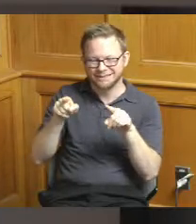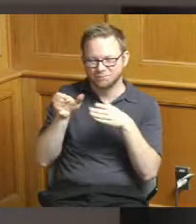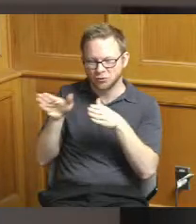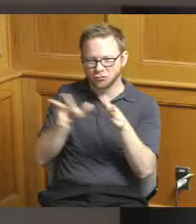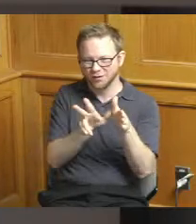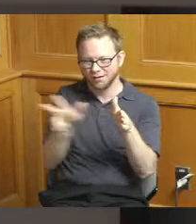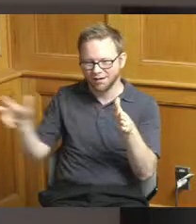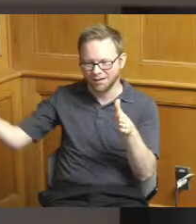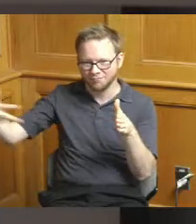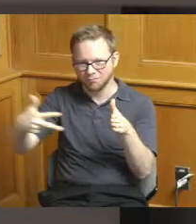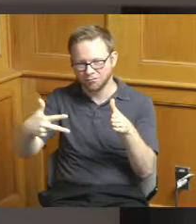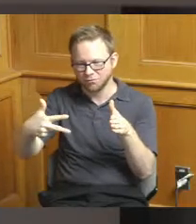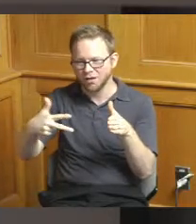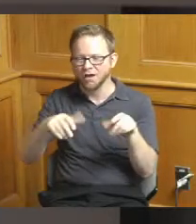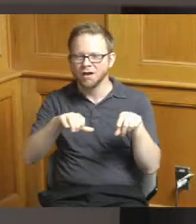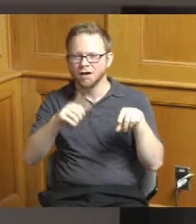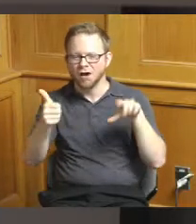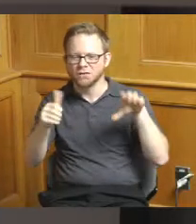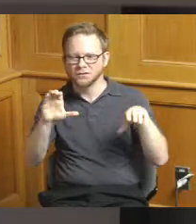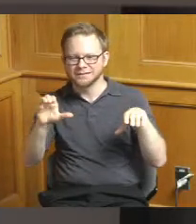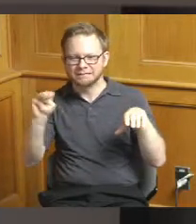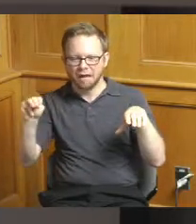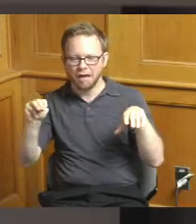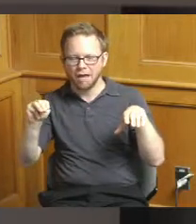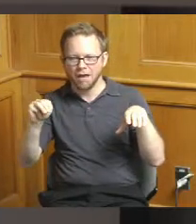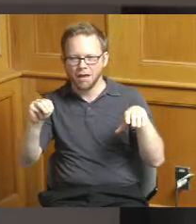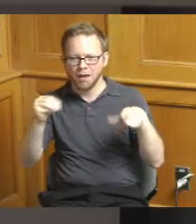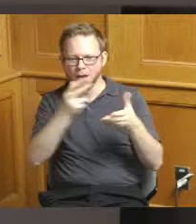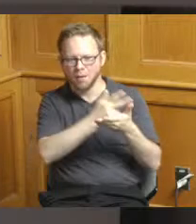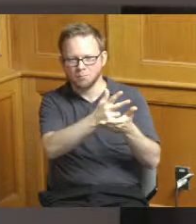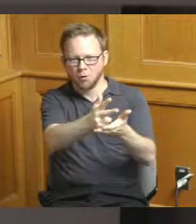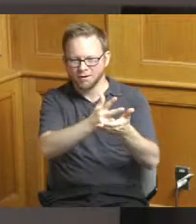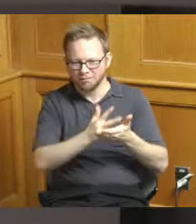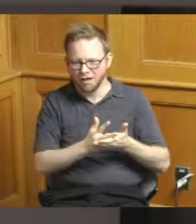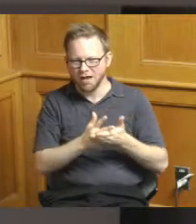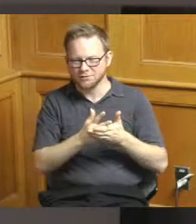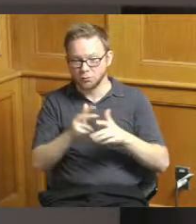city-owned parking lot all that to say it's it's a complex site there's a lot of things to consider